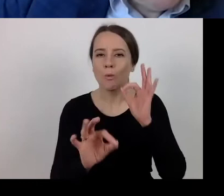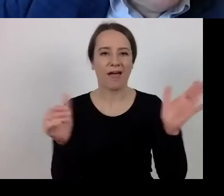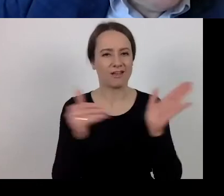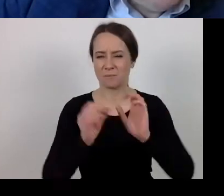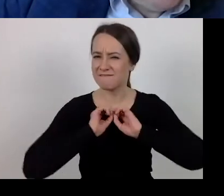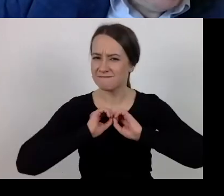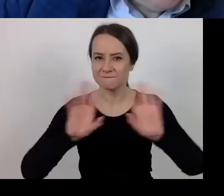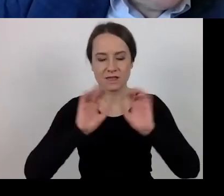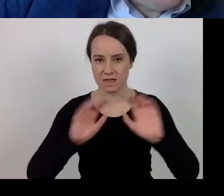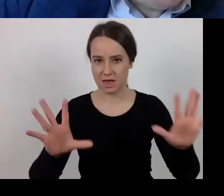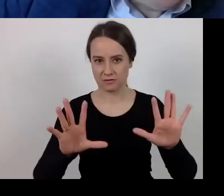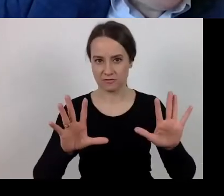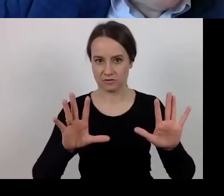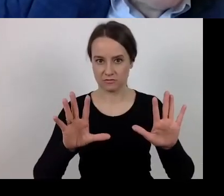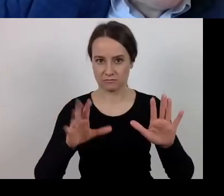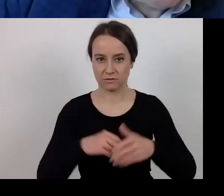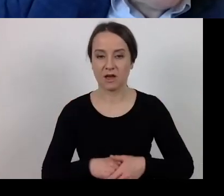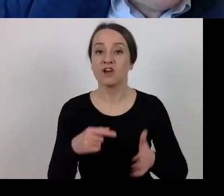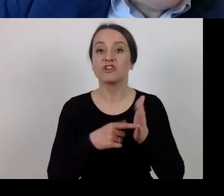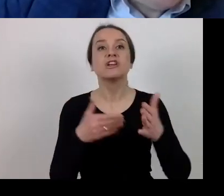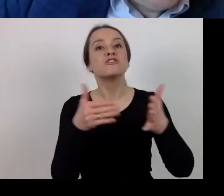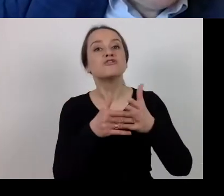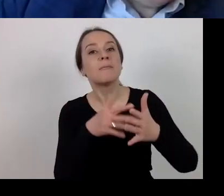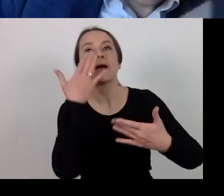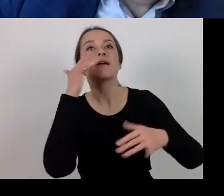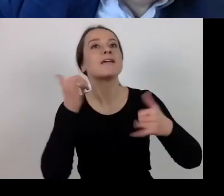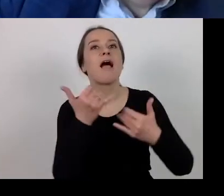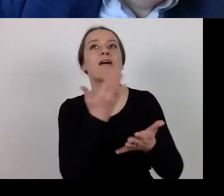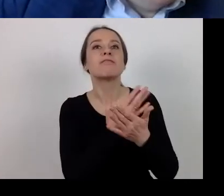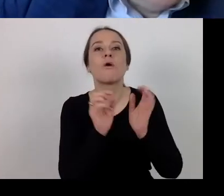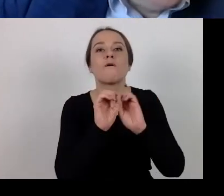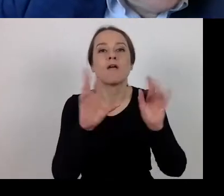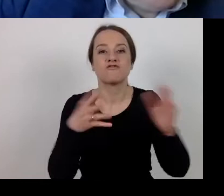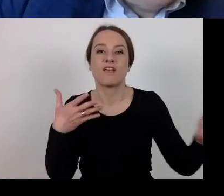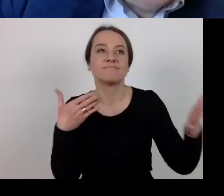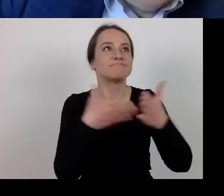There must be an assessment of the validity of the waiver.